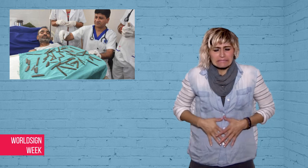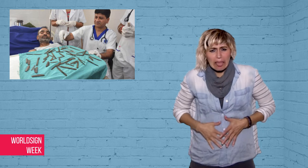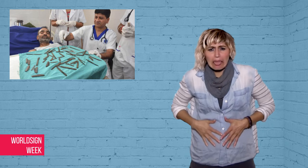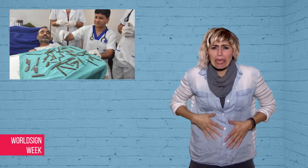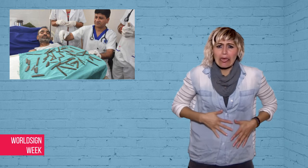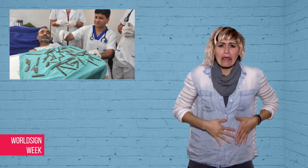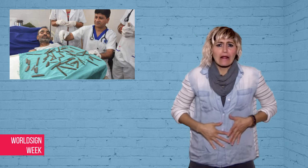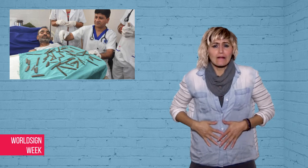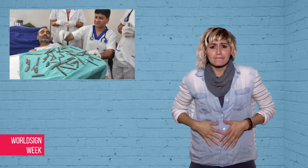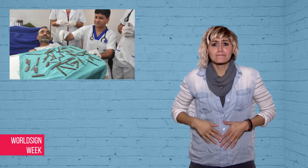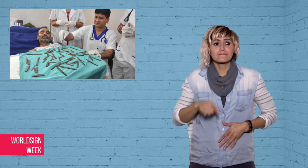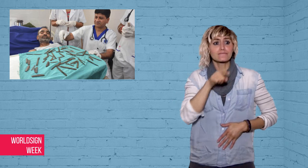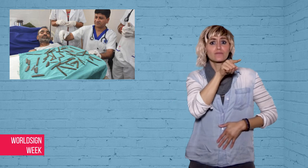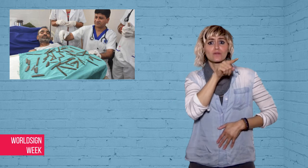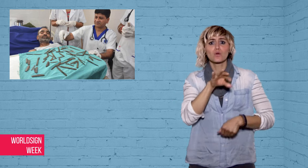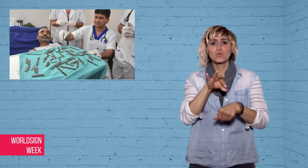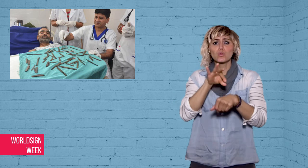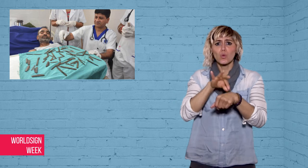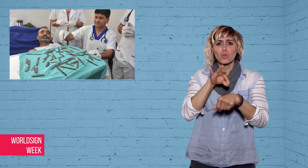stomach pains.